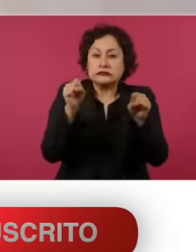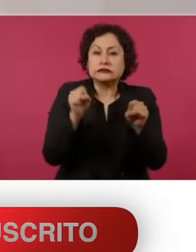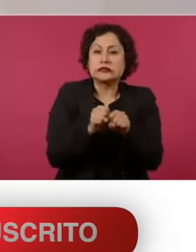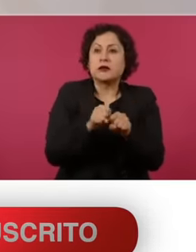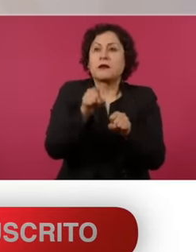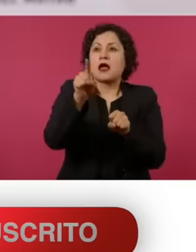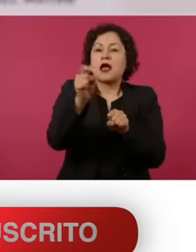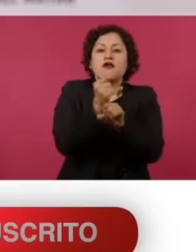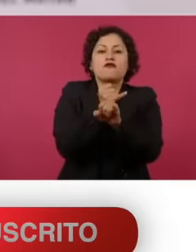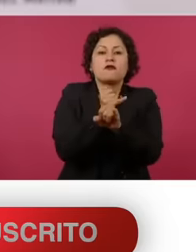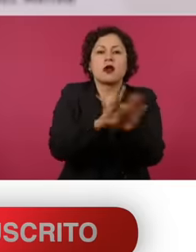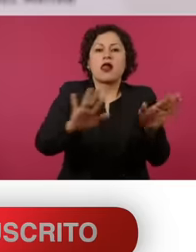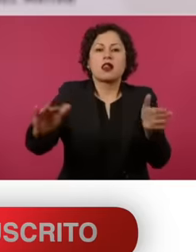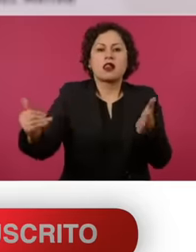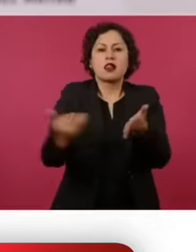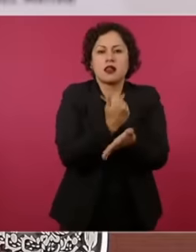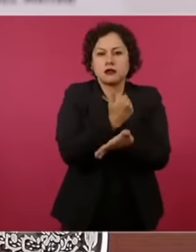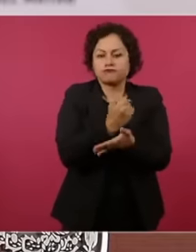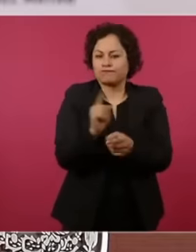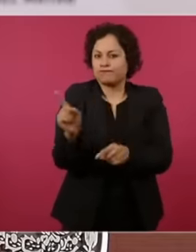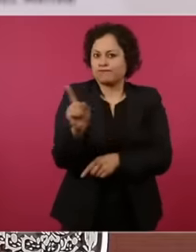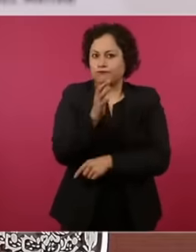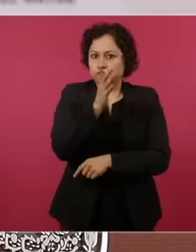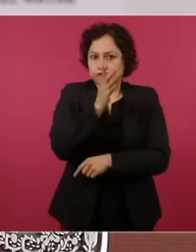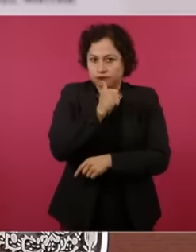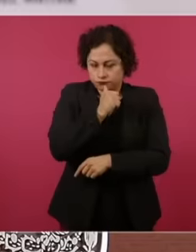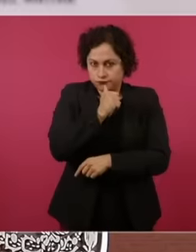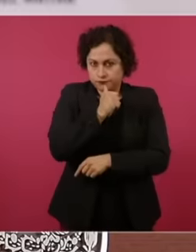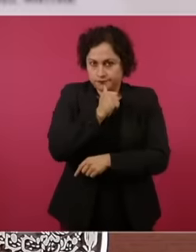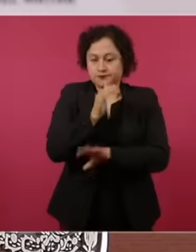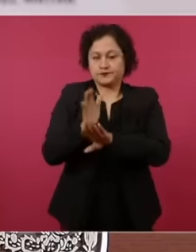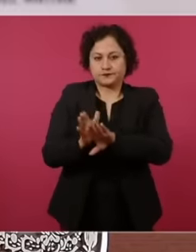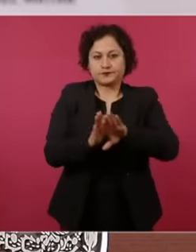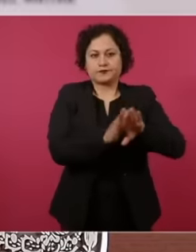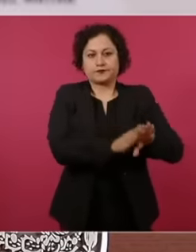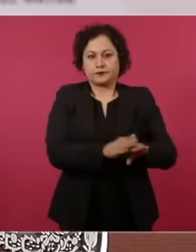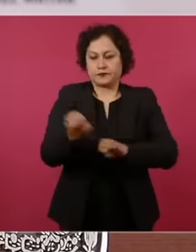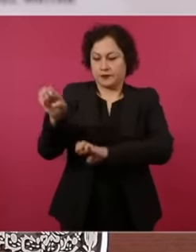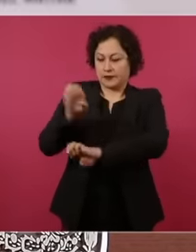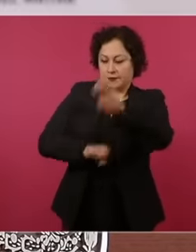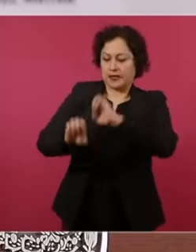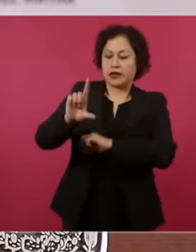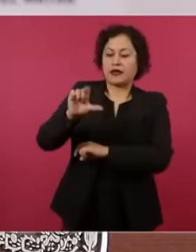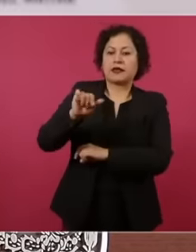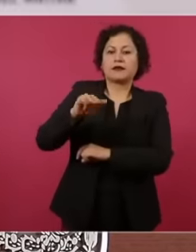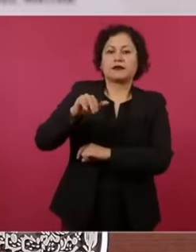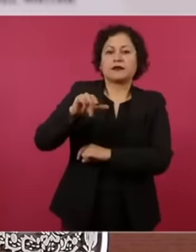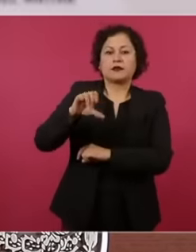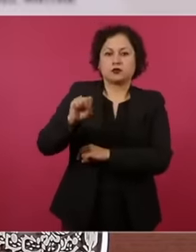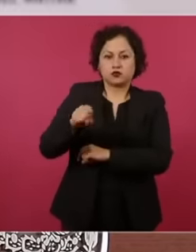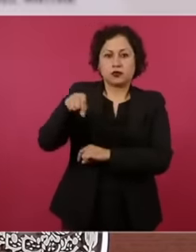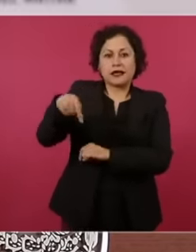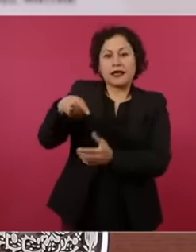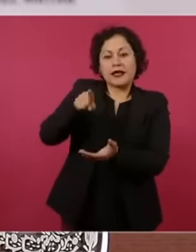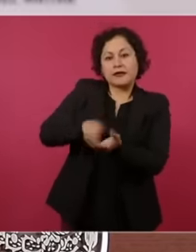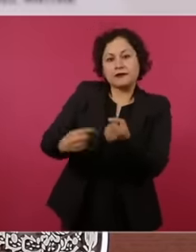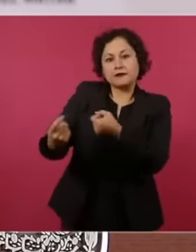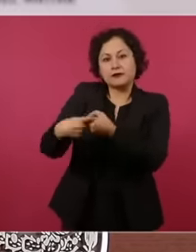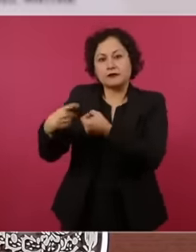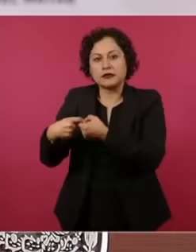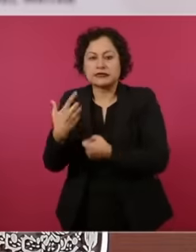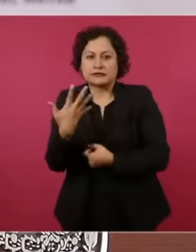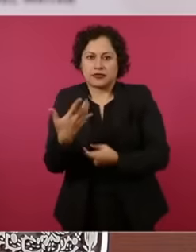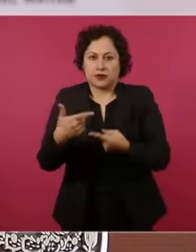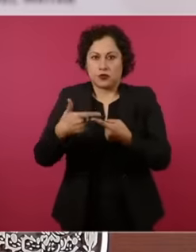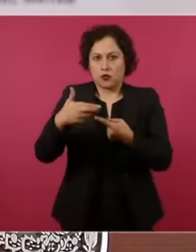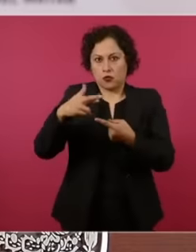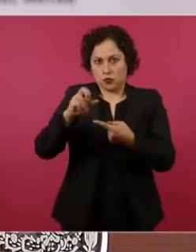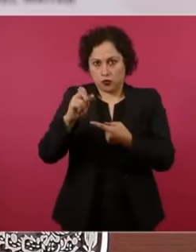now latius is made up of five companies latius media Group established on January 13,